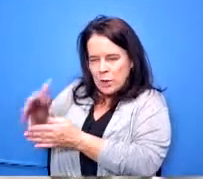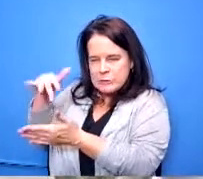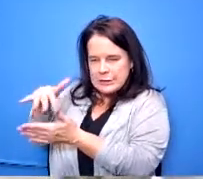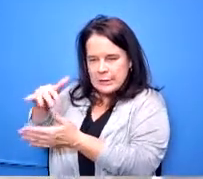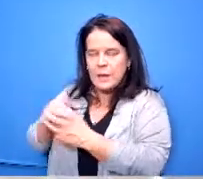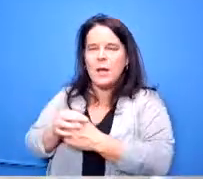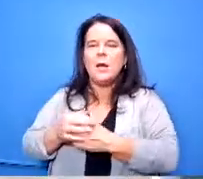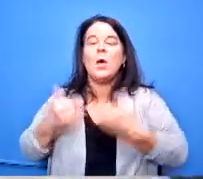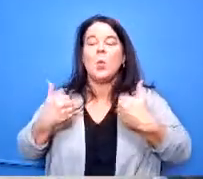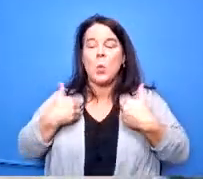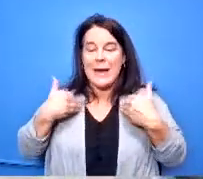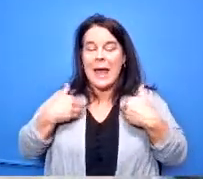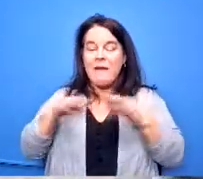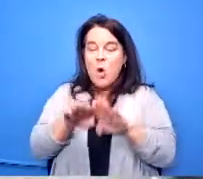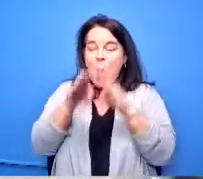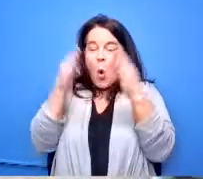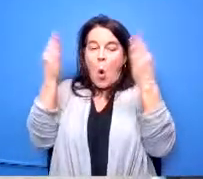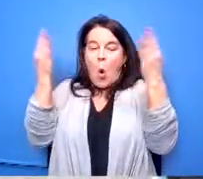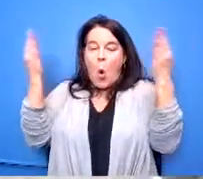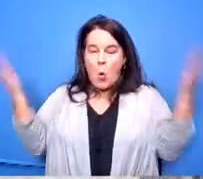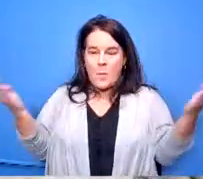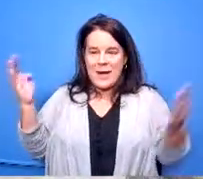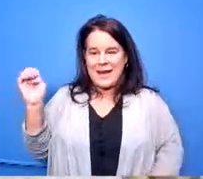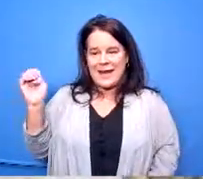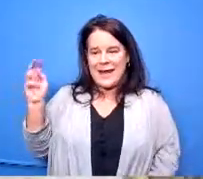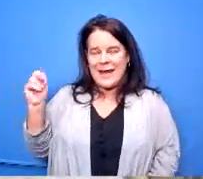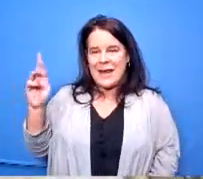across the district in order to do that one of the problems with trying to have